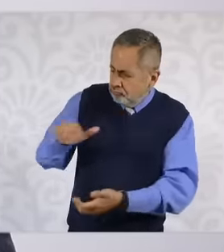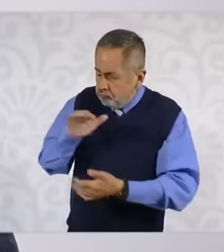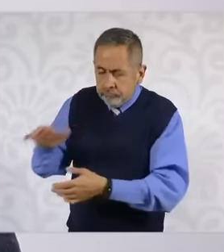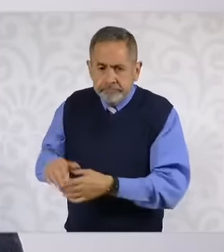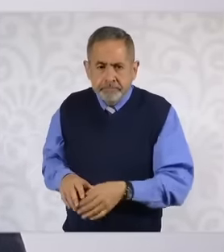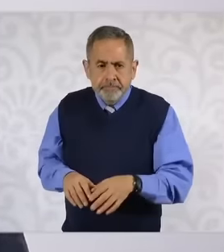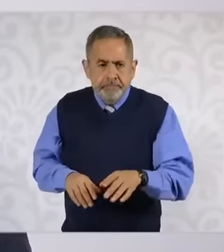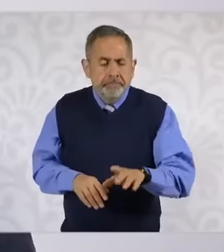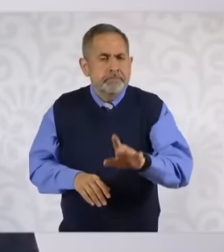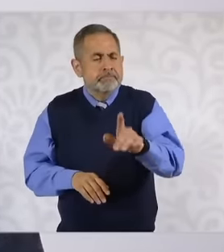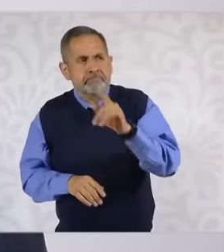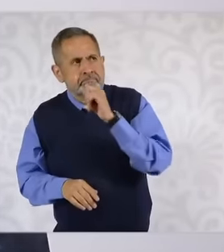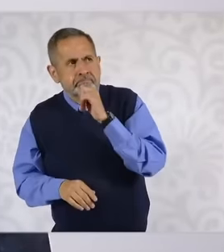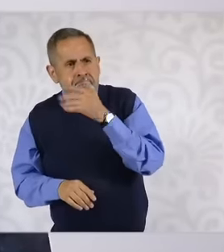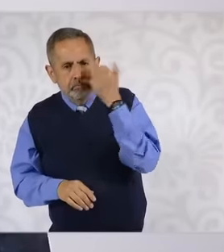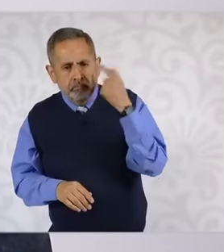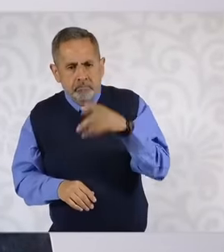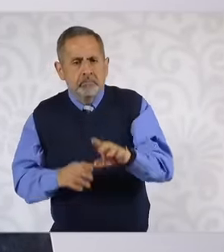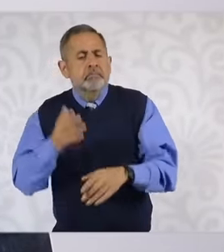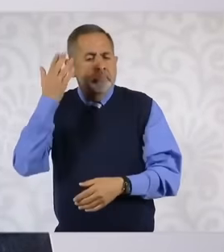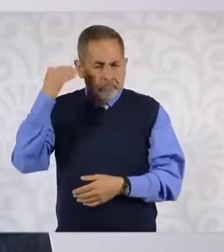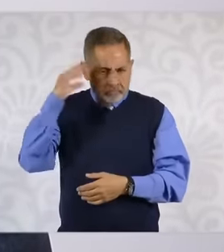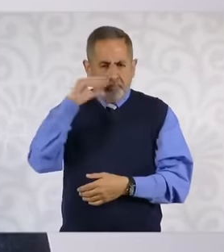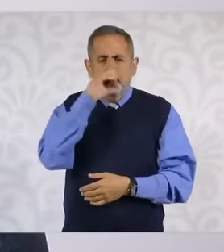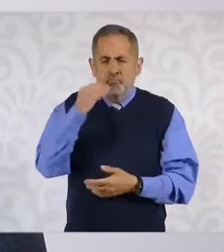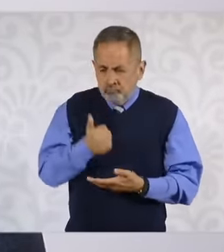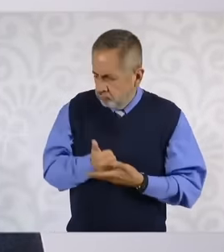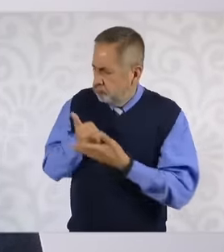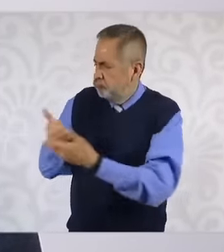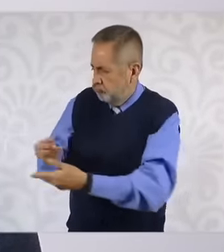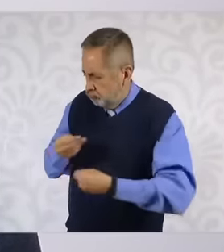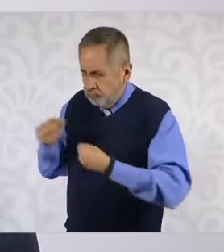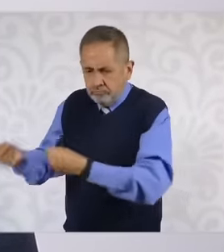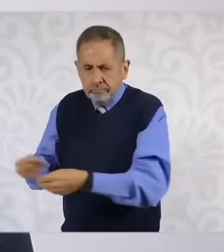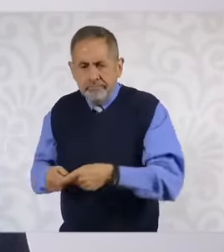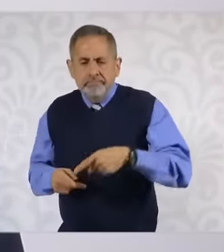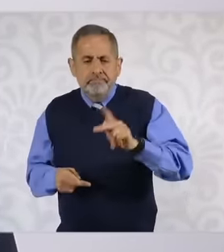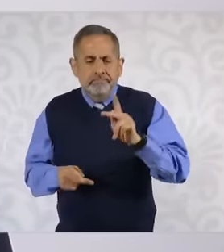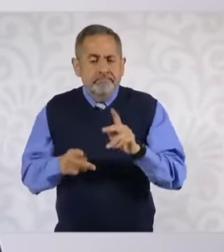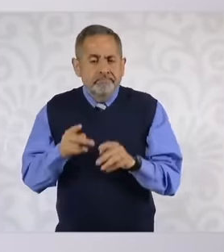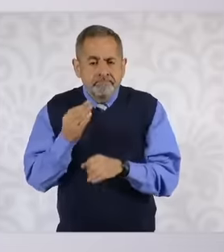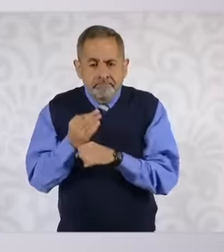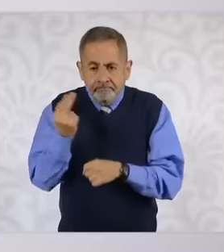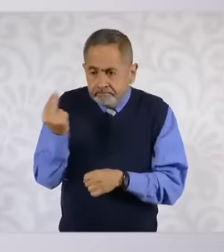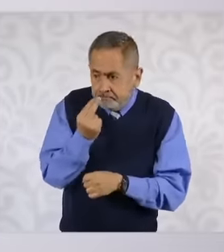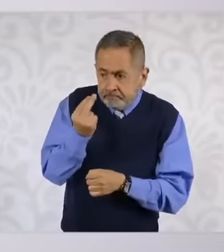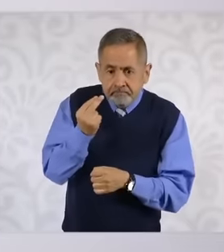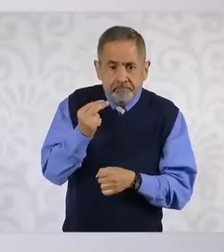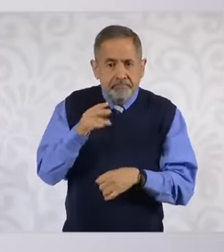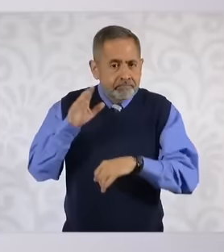that Cuba was helped at one point and we are seeing if the help of Cuba is also necessary. fuel